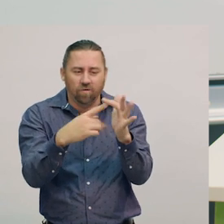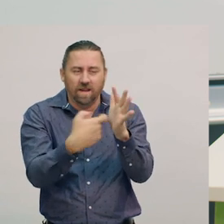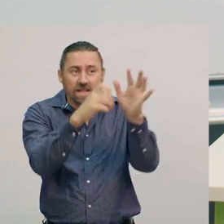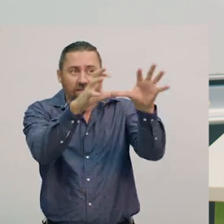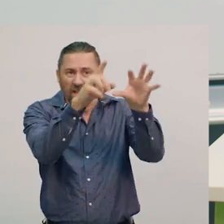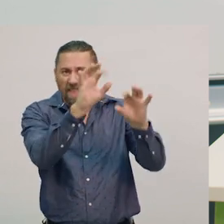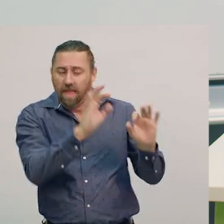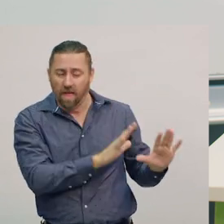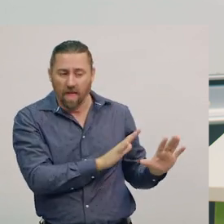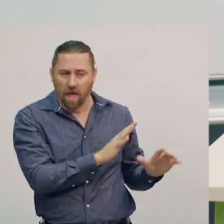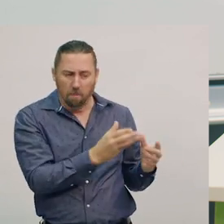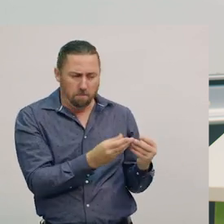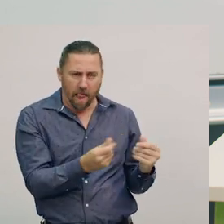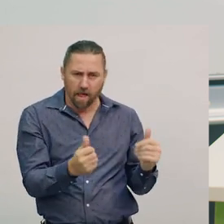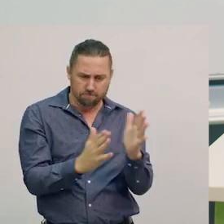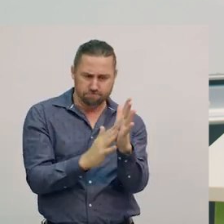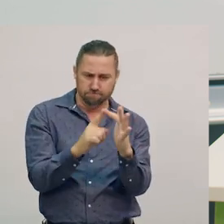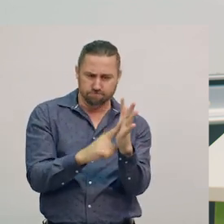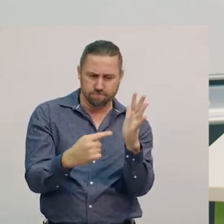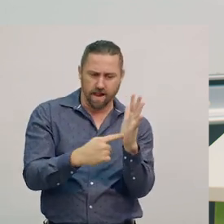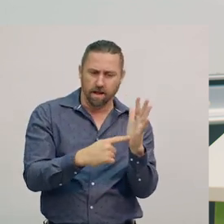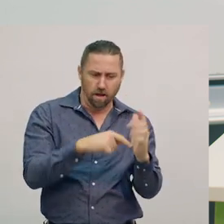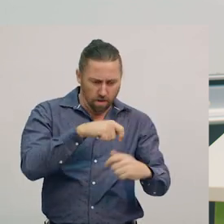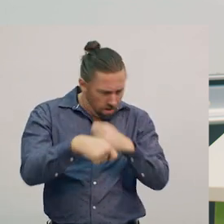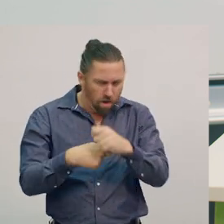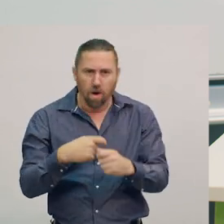it melted and became water.